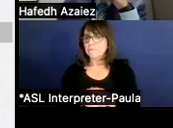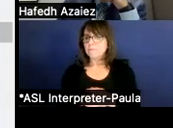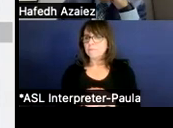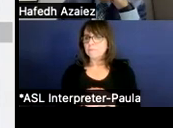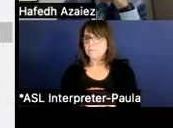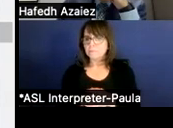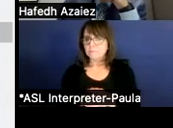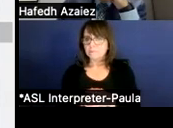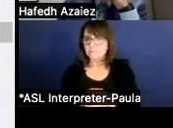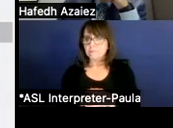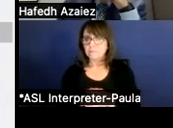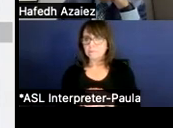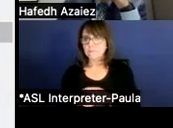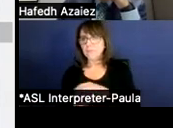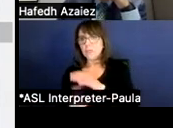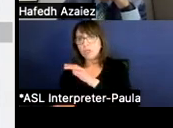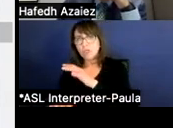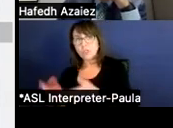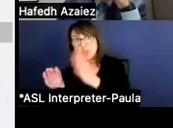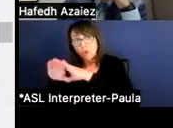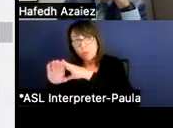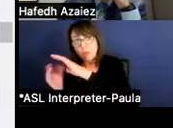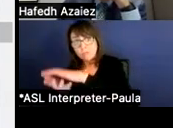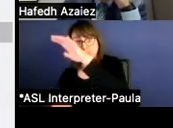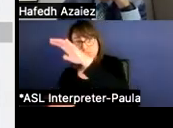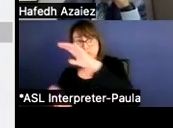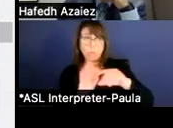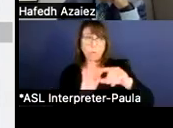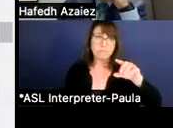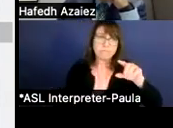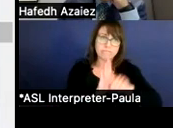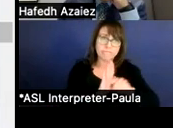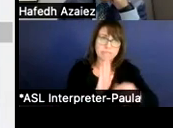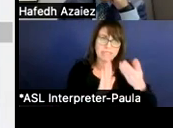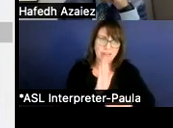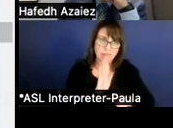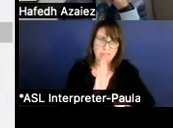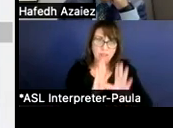Surplus and deficit. I'll call your attention to the red line. At flat enrollment,